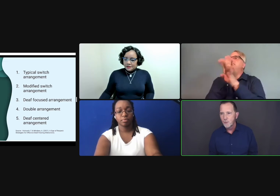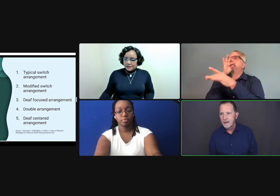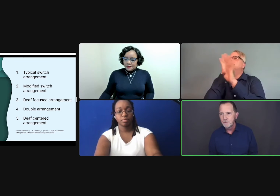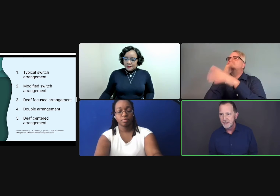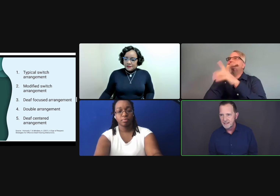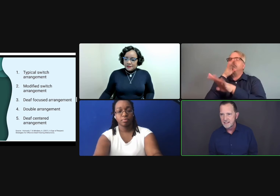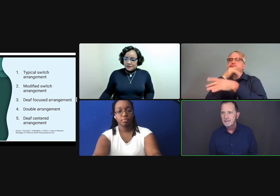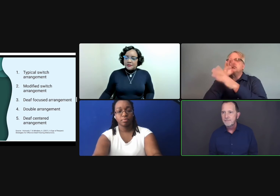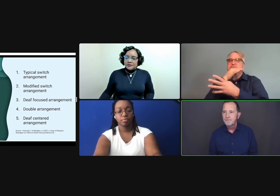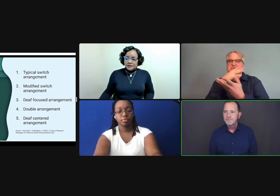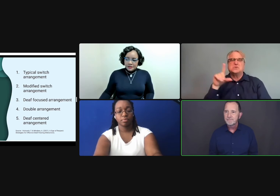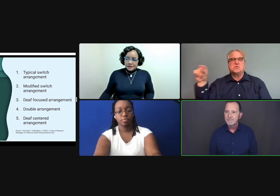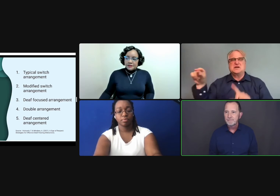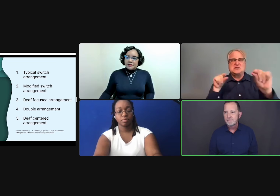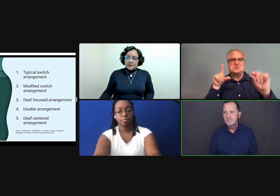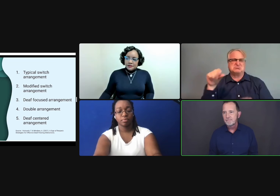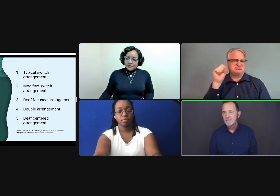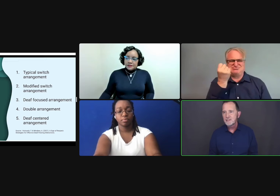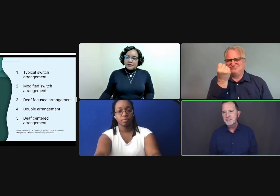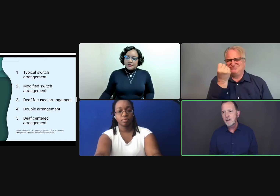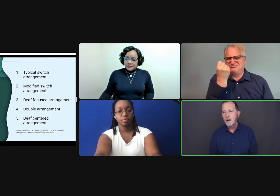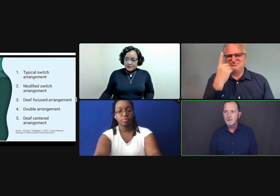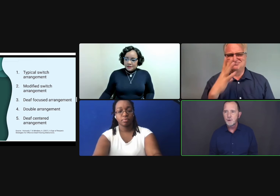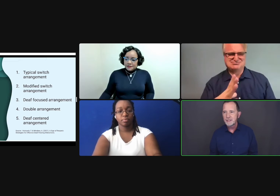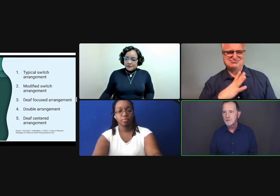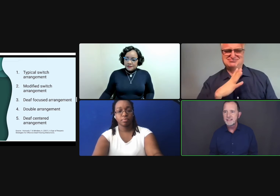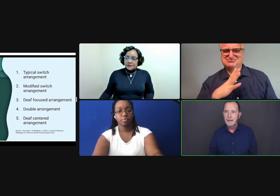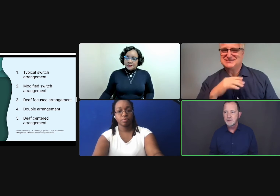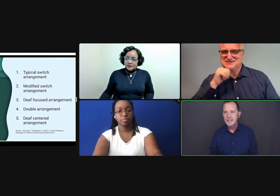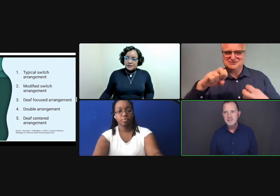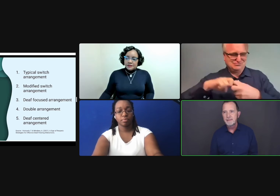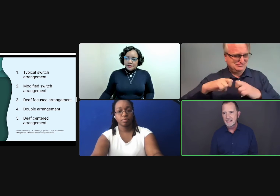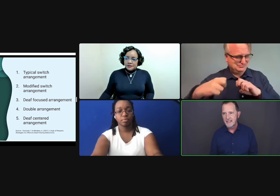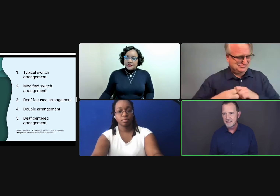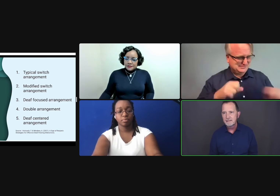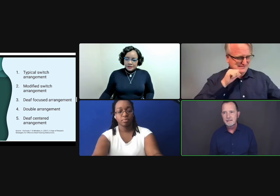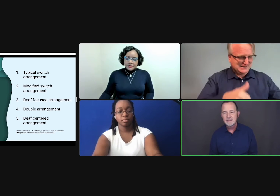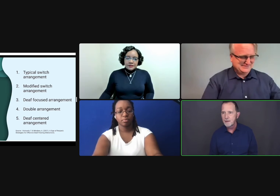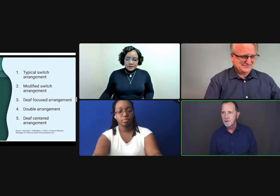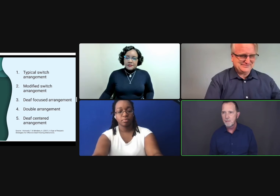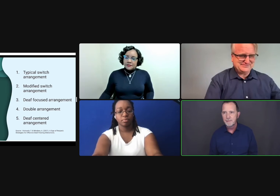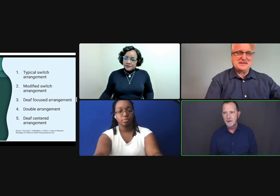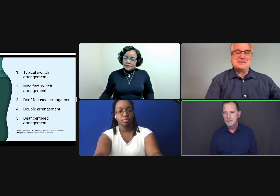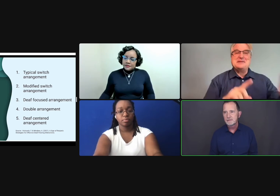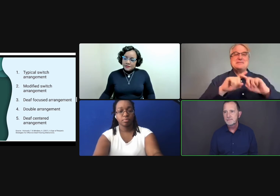or whatever it is, switching off according to a timed rotation makes sense. It's not a problem at all.